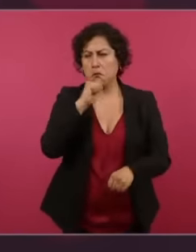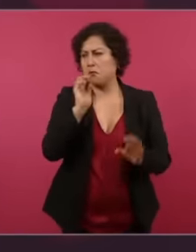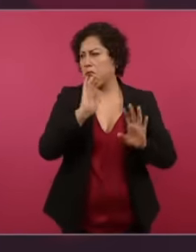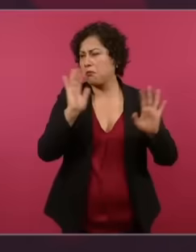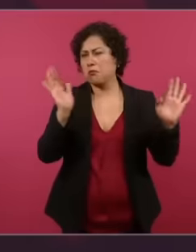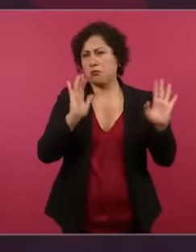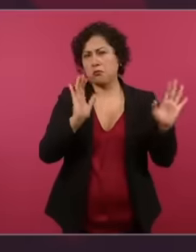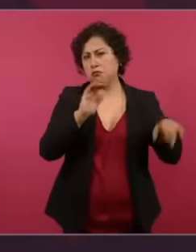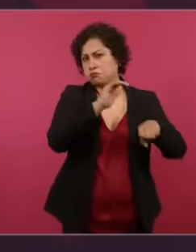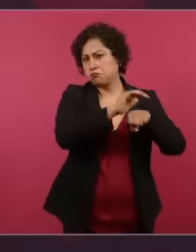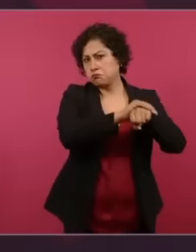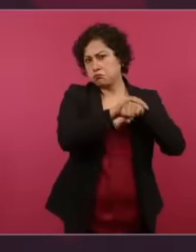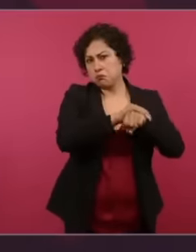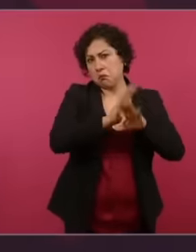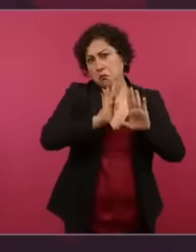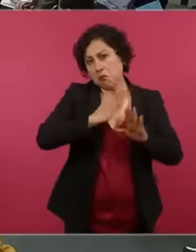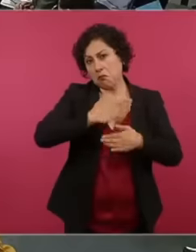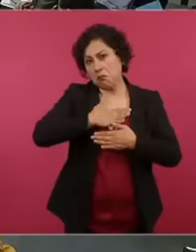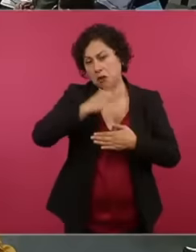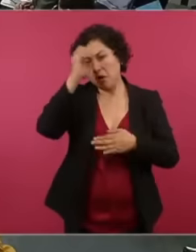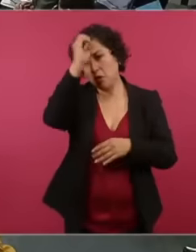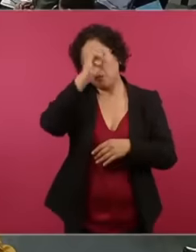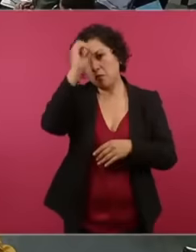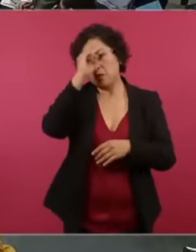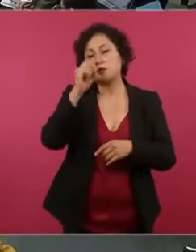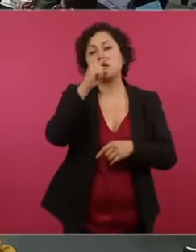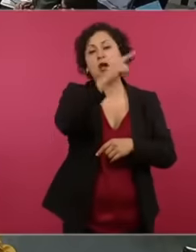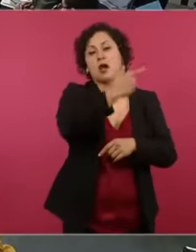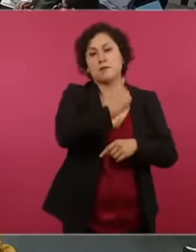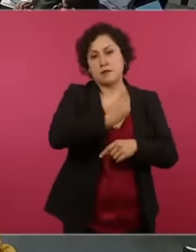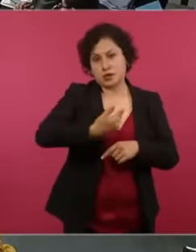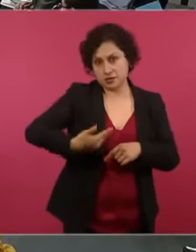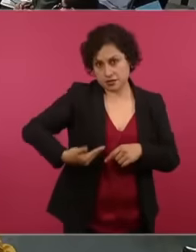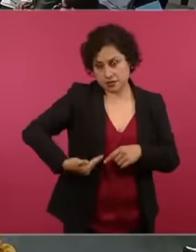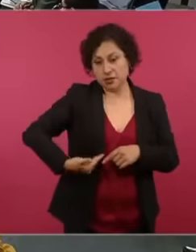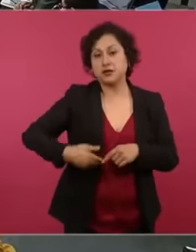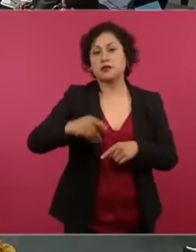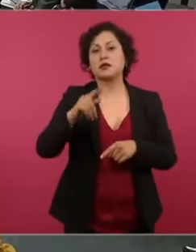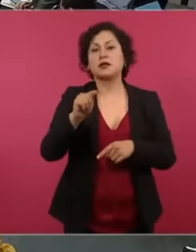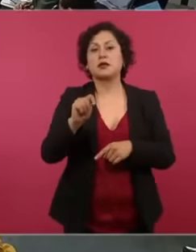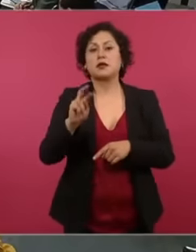I consider it So both President Trump and the President Biden, but